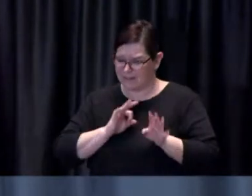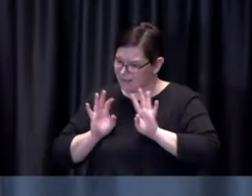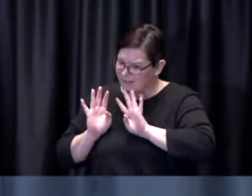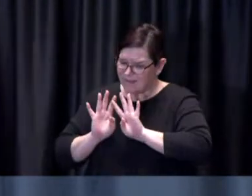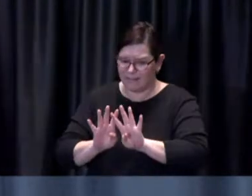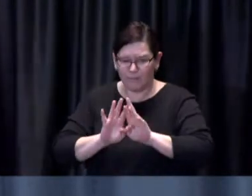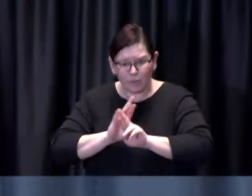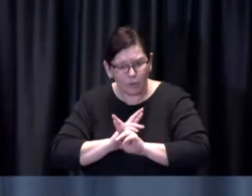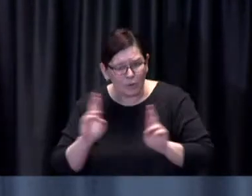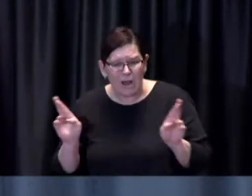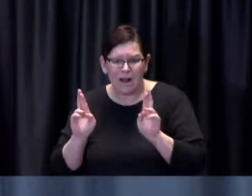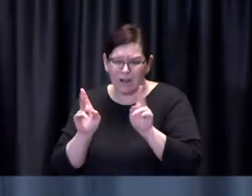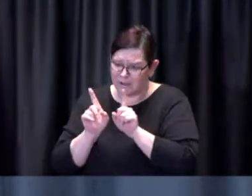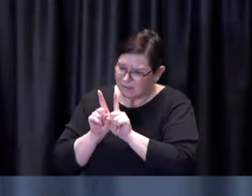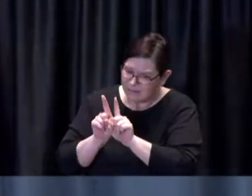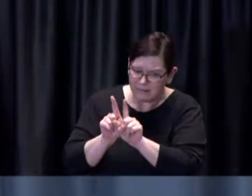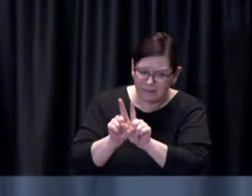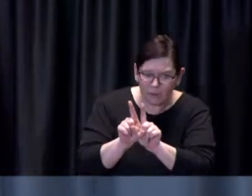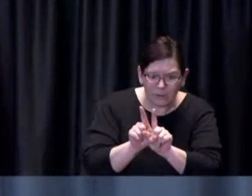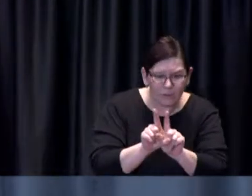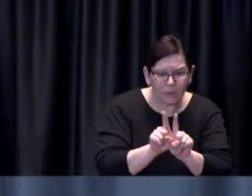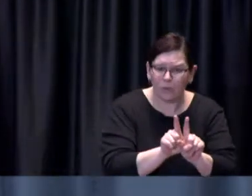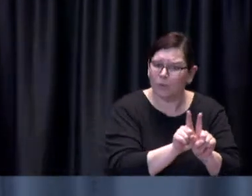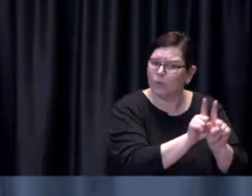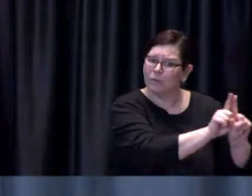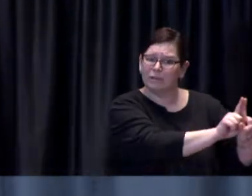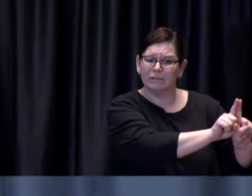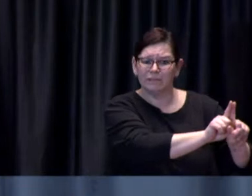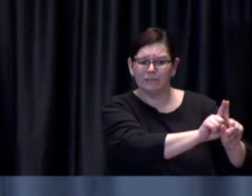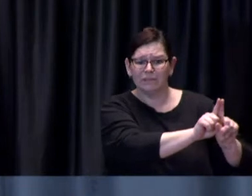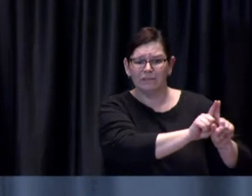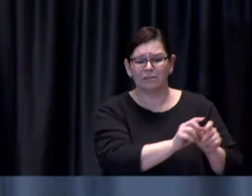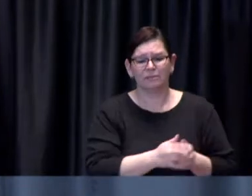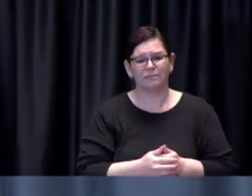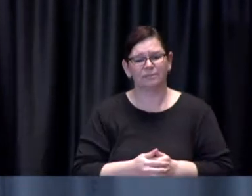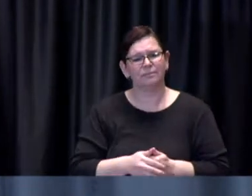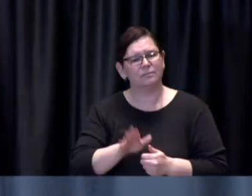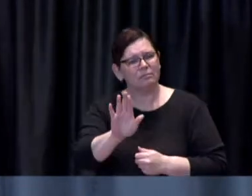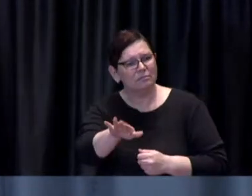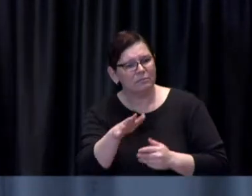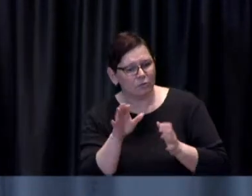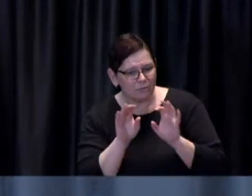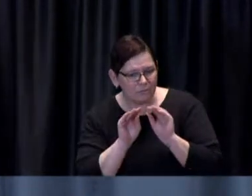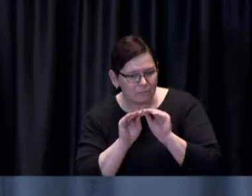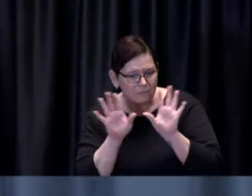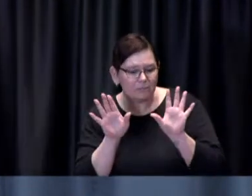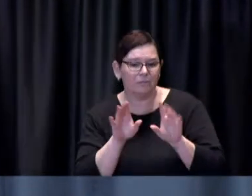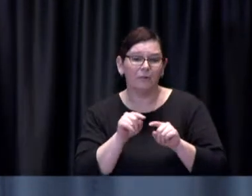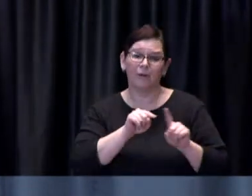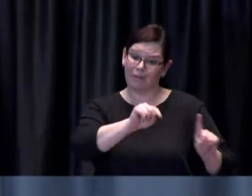I also think it's important to to clarify that our clinics now are operating almost line